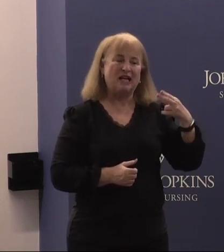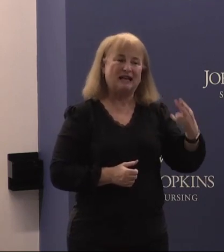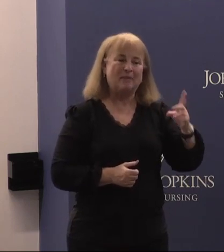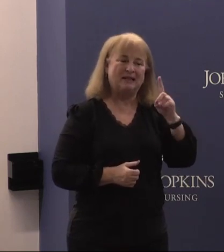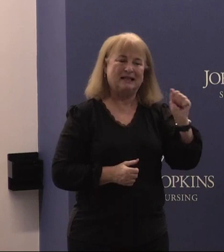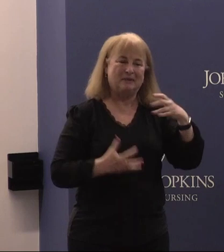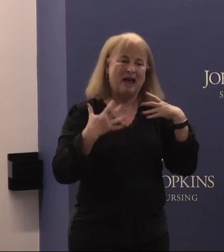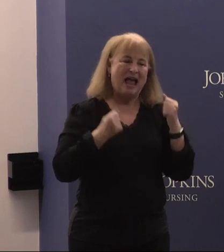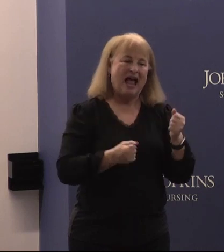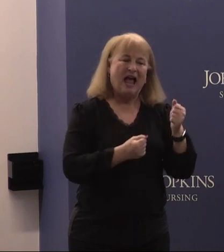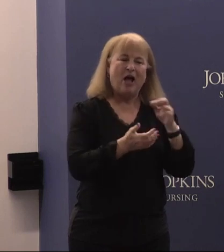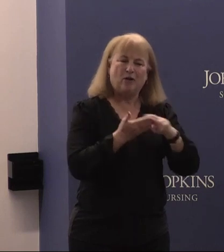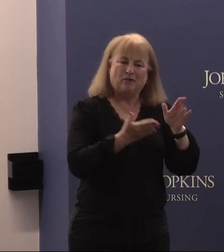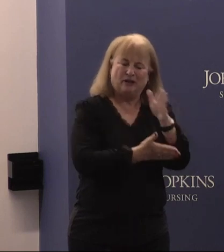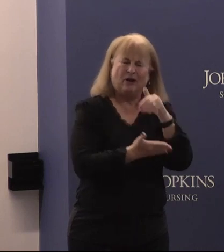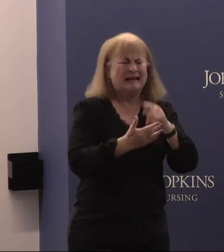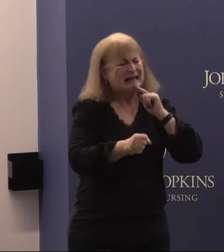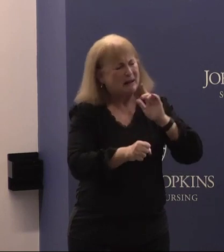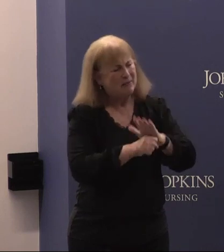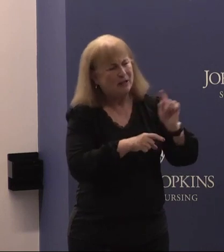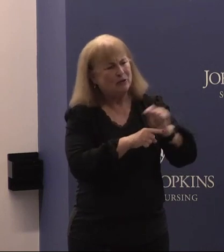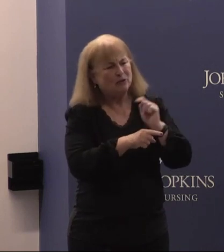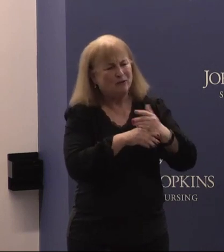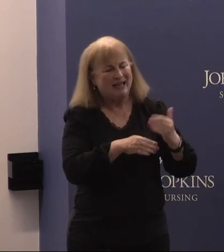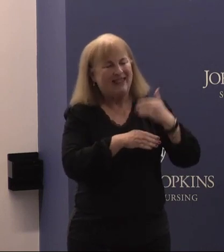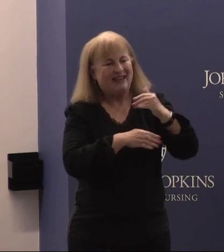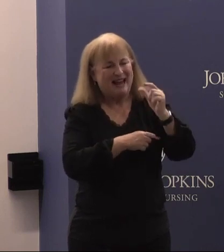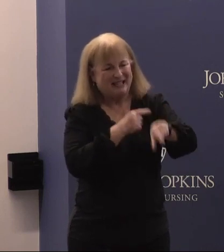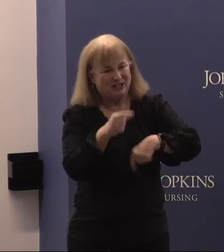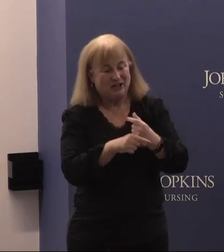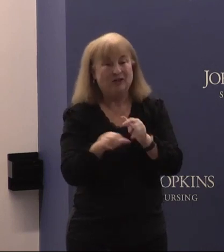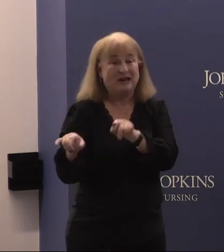health research center are committed to training the next generation as well.